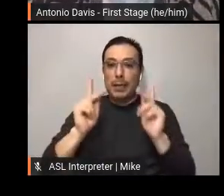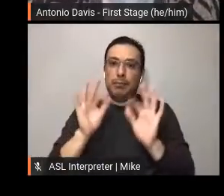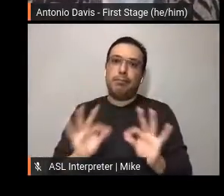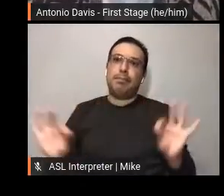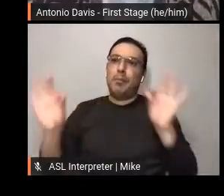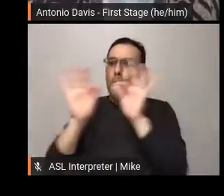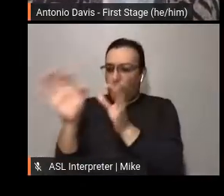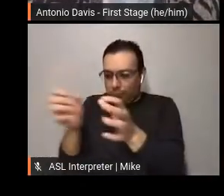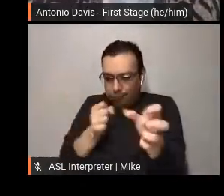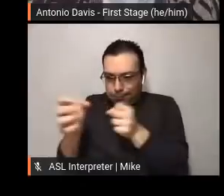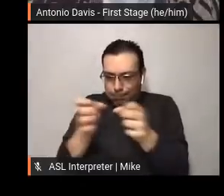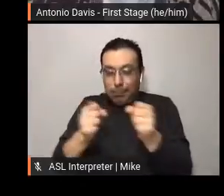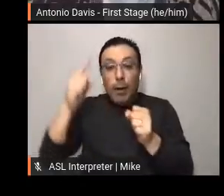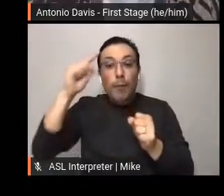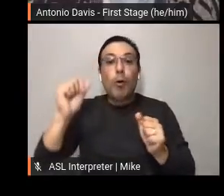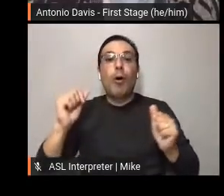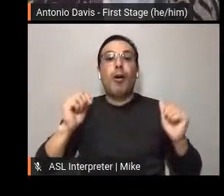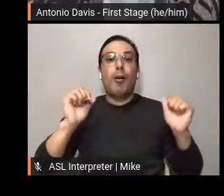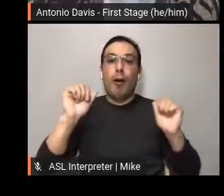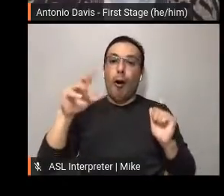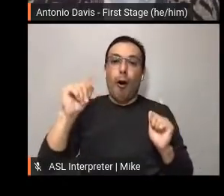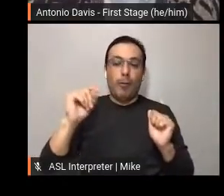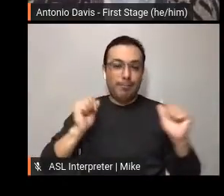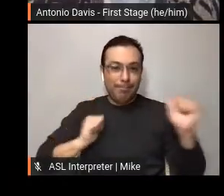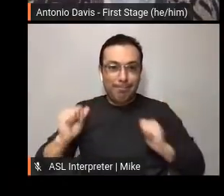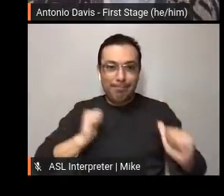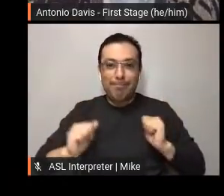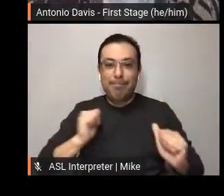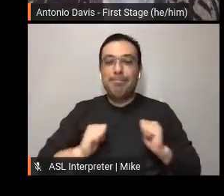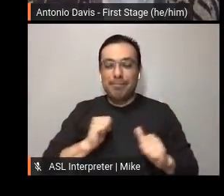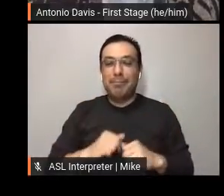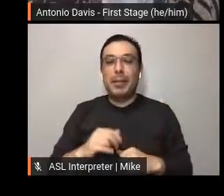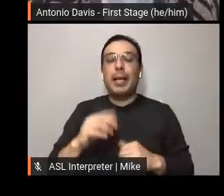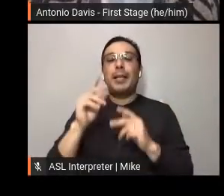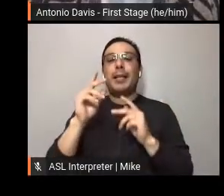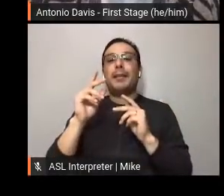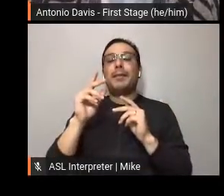as it is an affiliate of Theater for Young Audiences USA. And it's